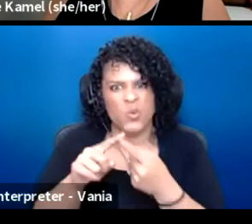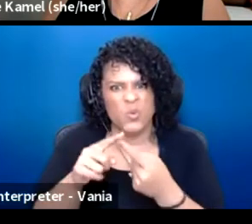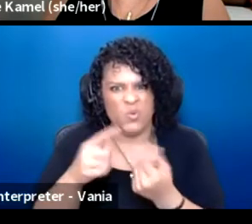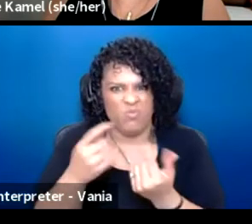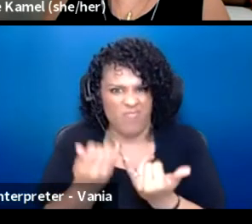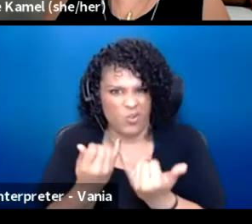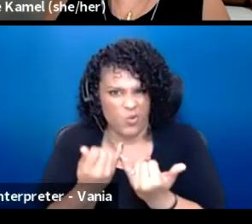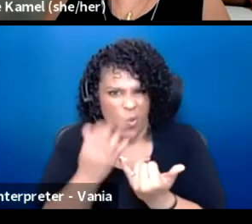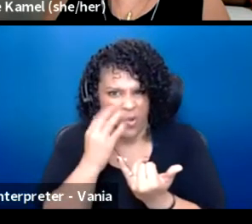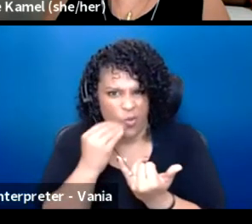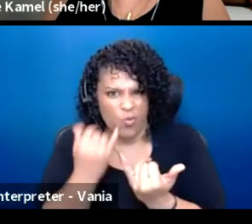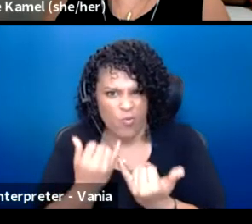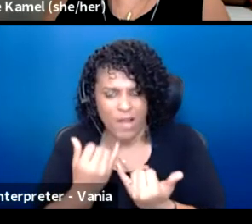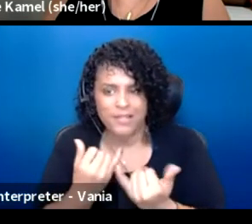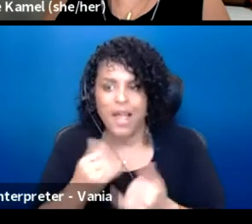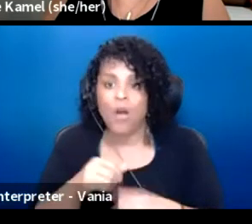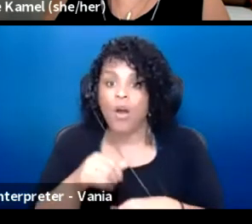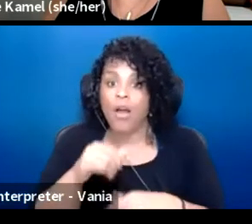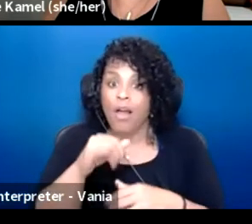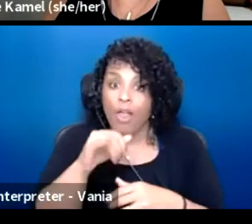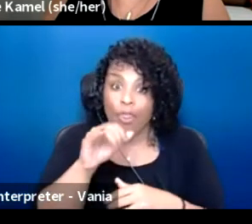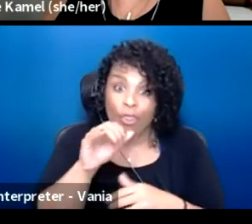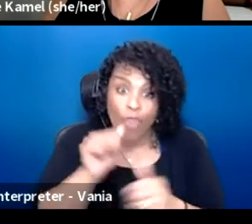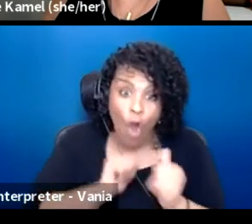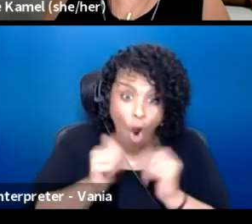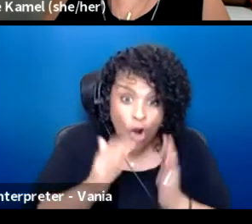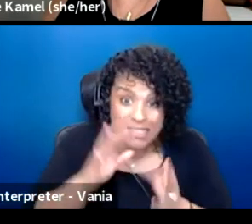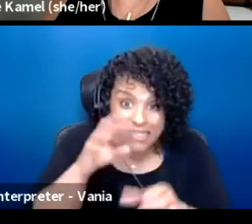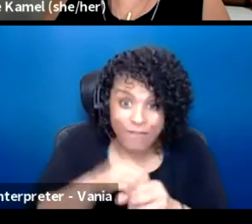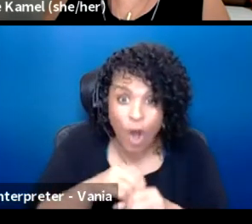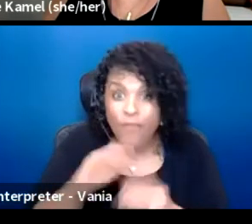the communities we're speaking to fully reflect our society.